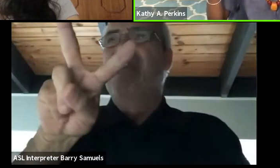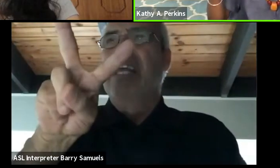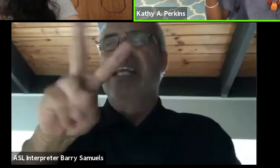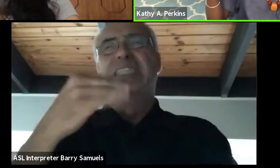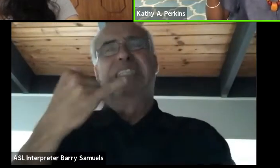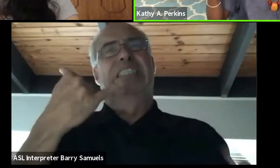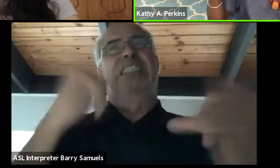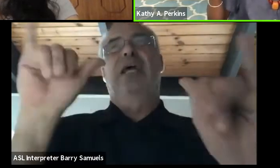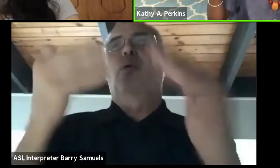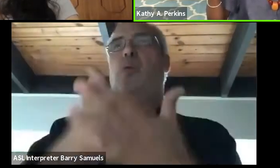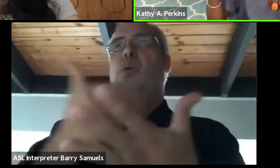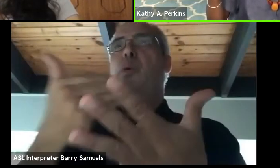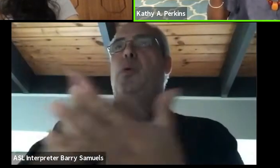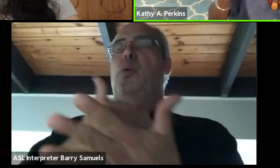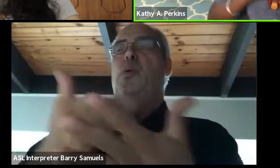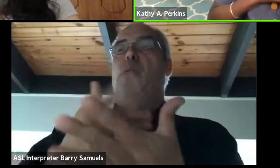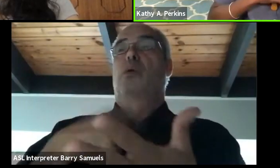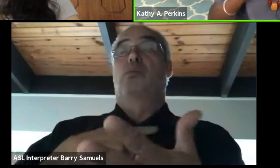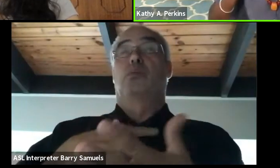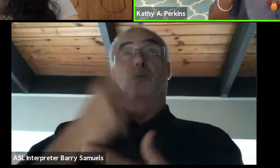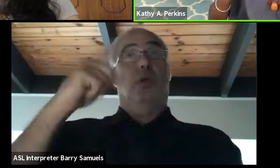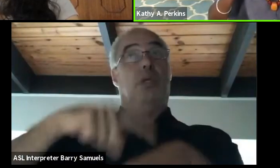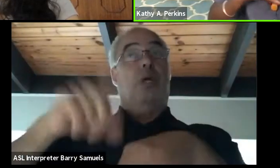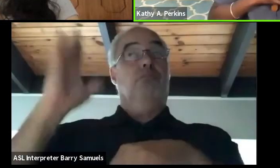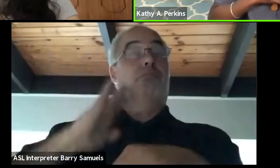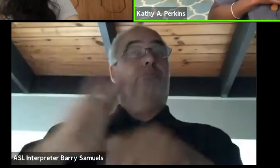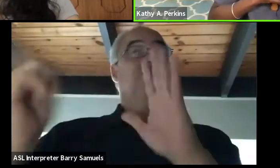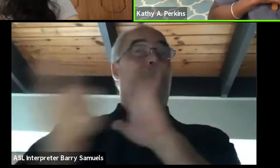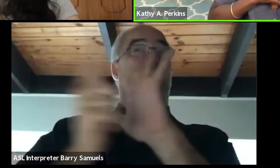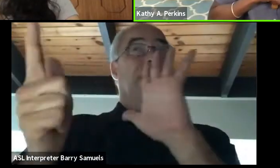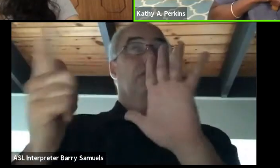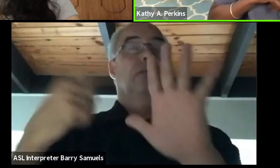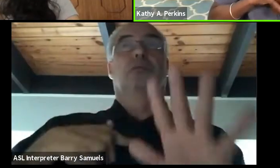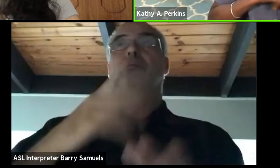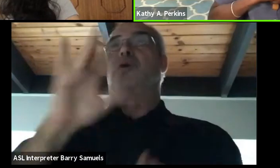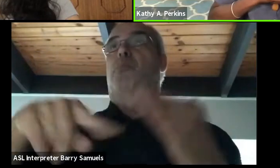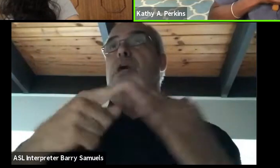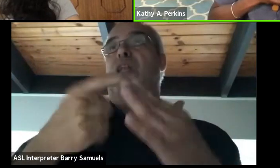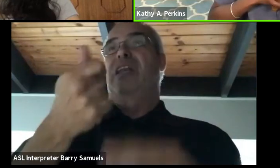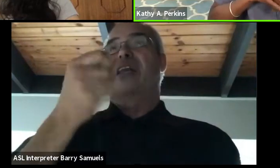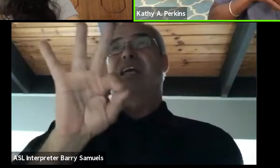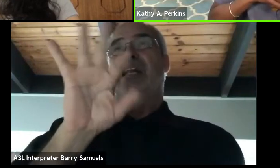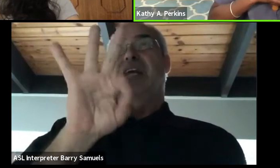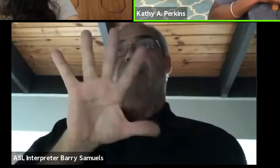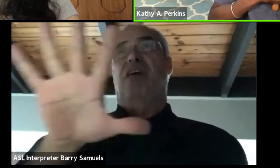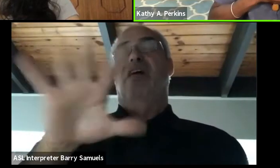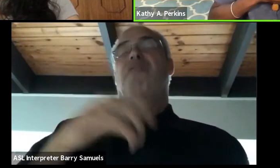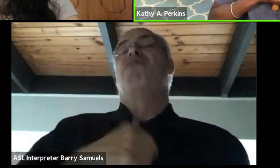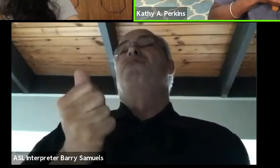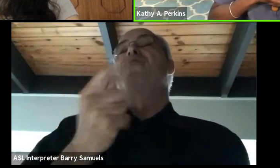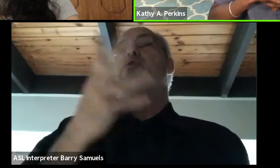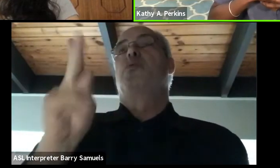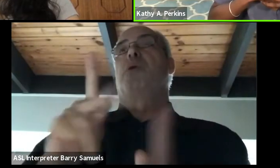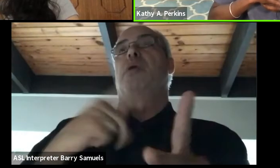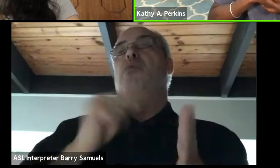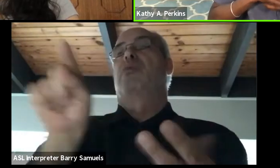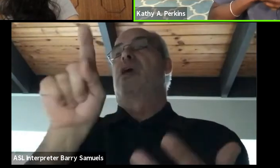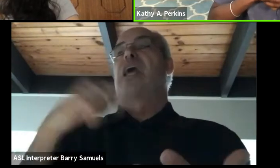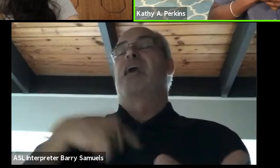for a long time it was banned. So we're talking about 1995, very few people had television. So they didn't really know what was going on.